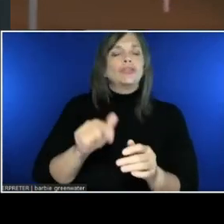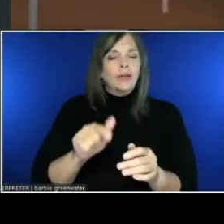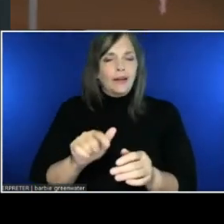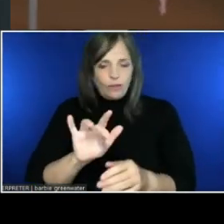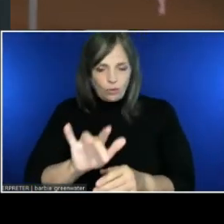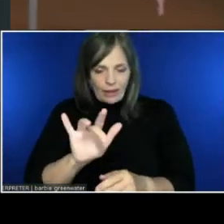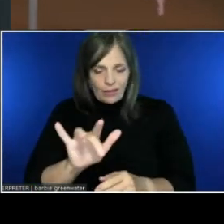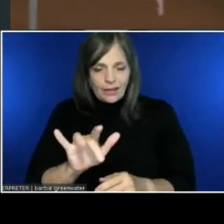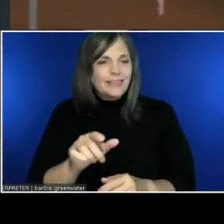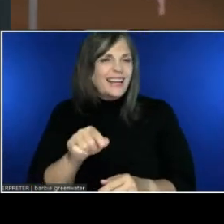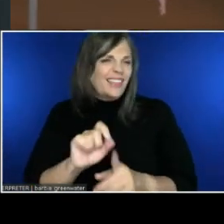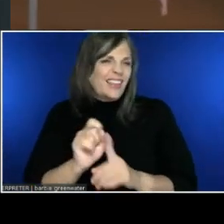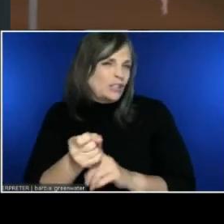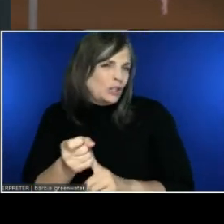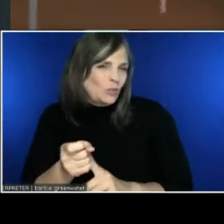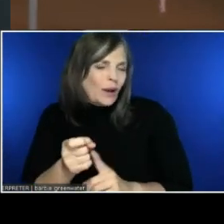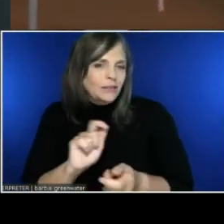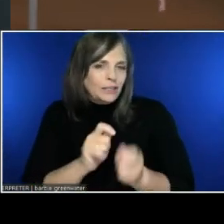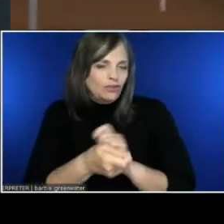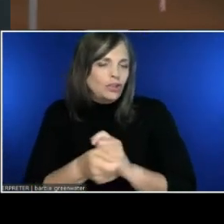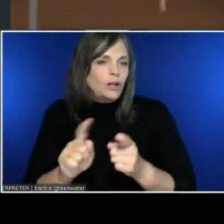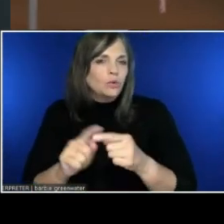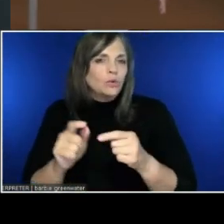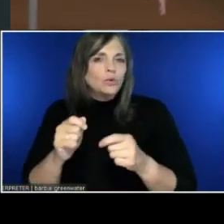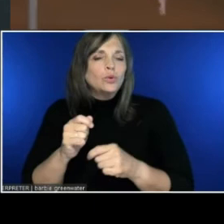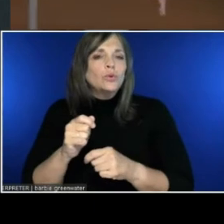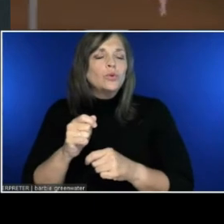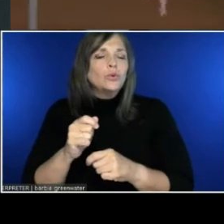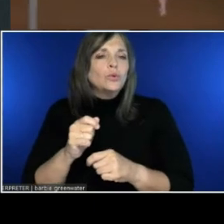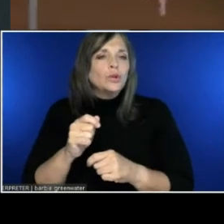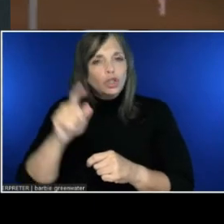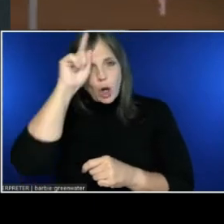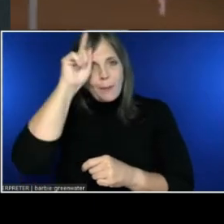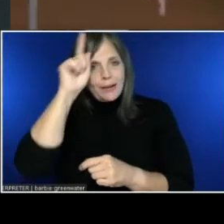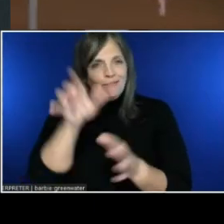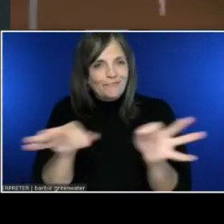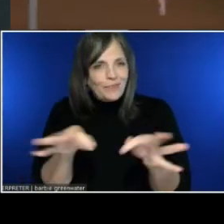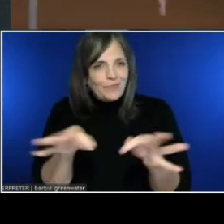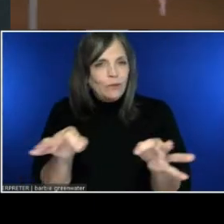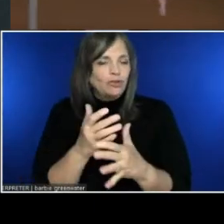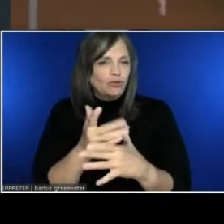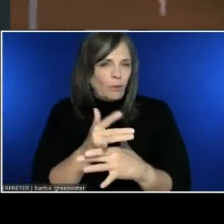You can also adjust the size of the caption text box.